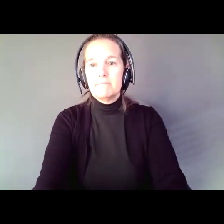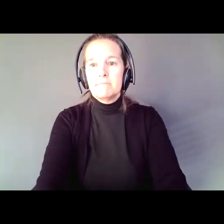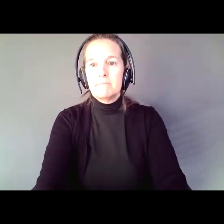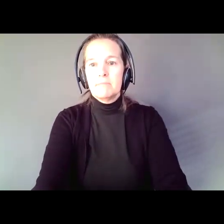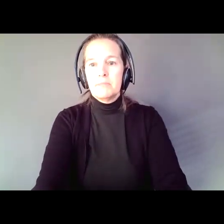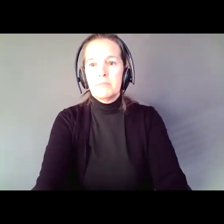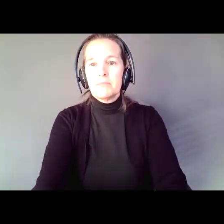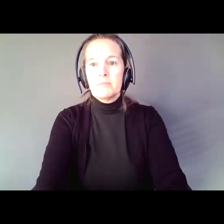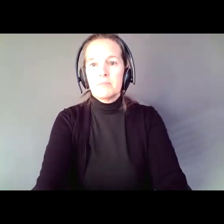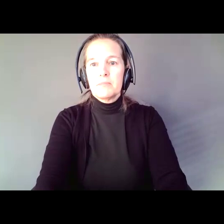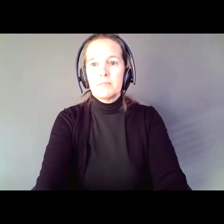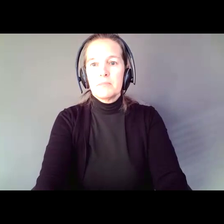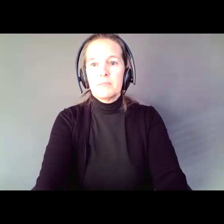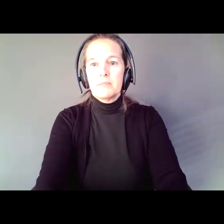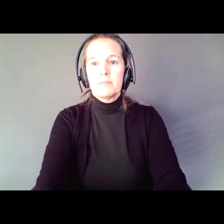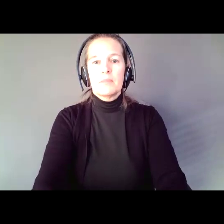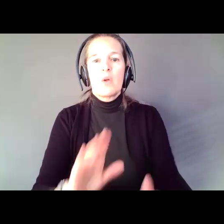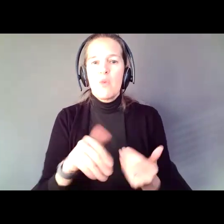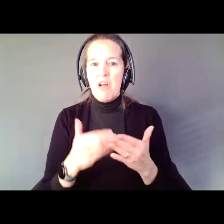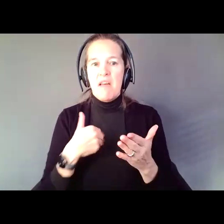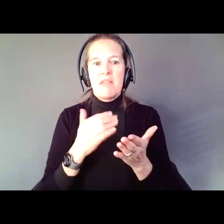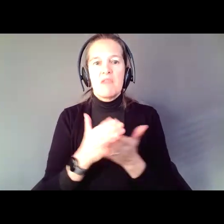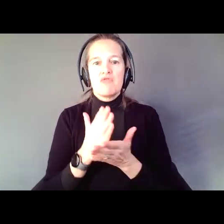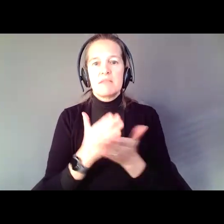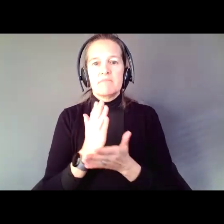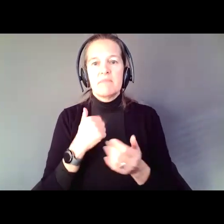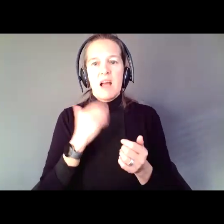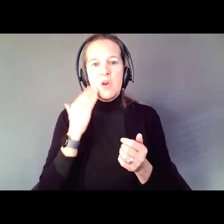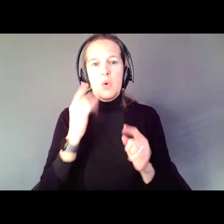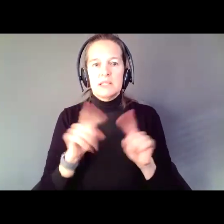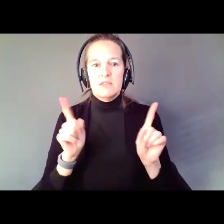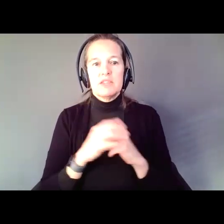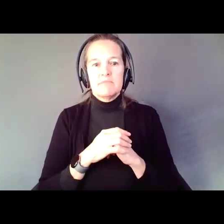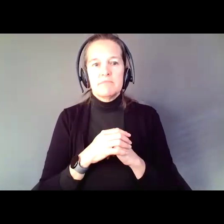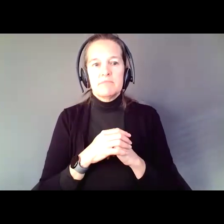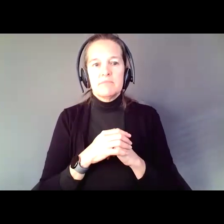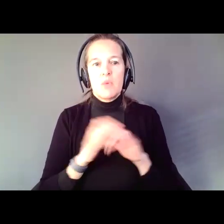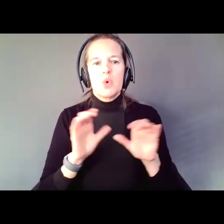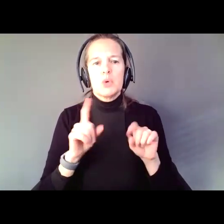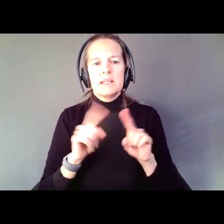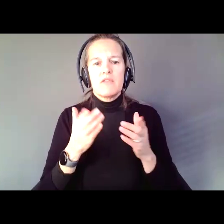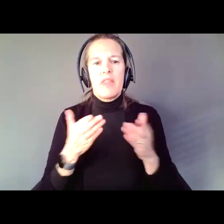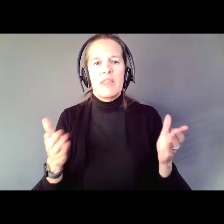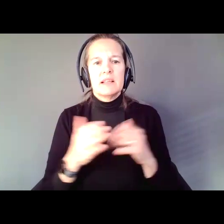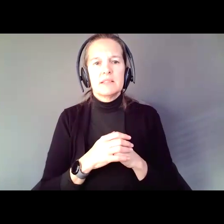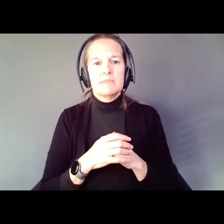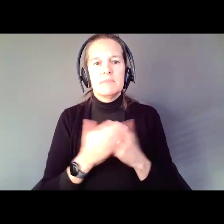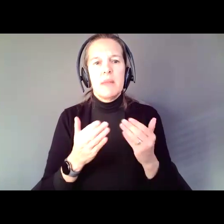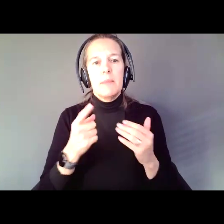And we have to realize that I know it is different. I know that we are doing different things when we do that. You are probably thinking the same thing I hear all the time. Well,